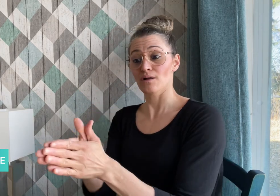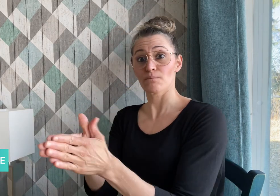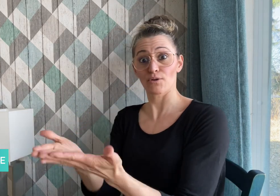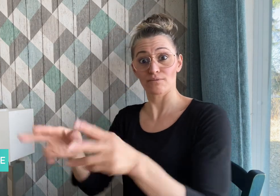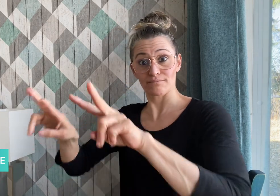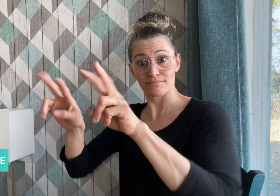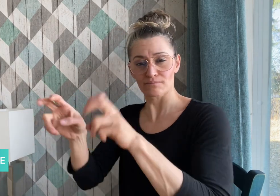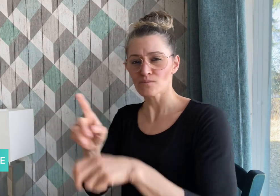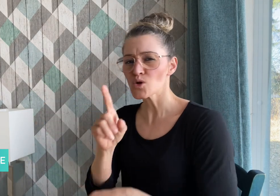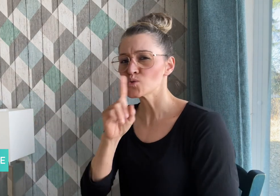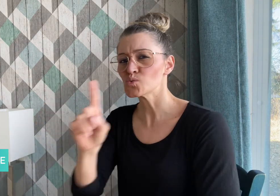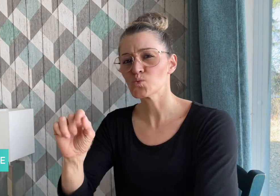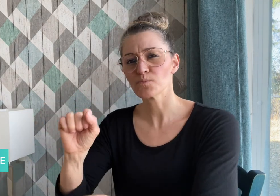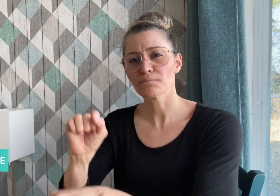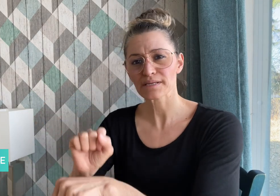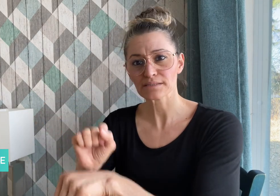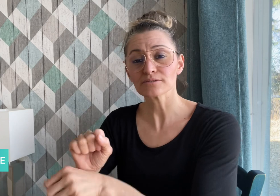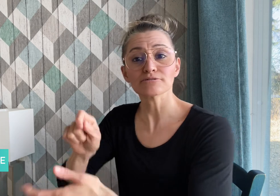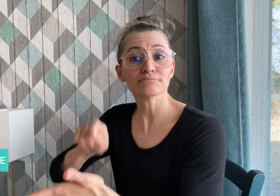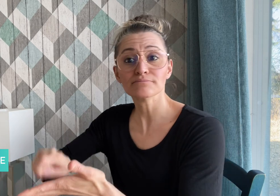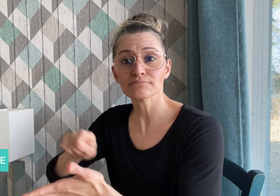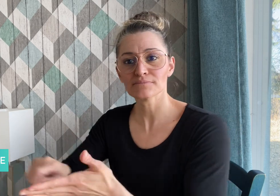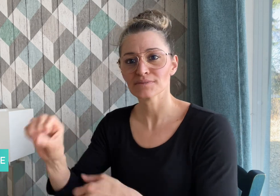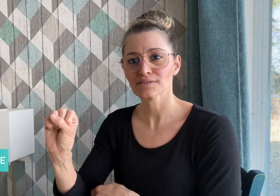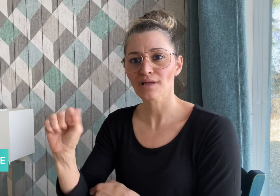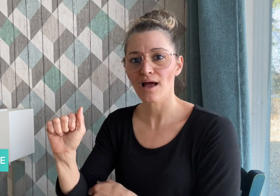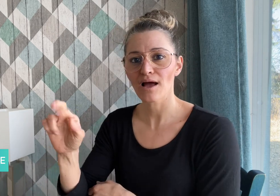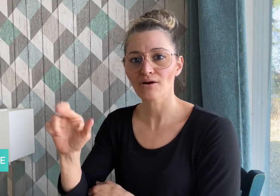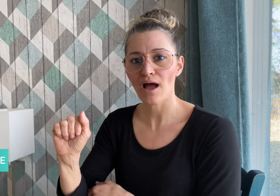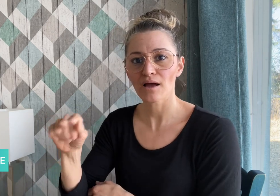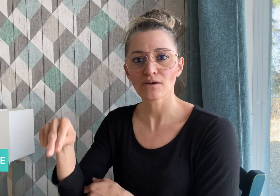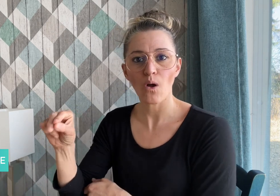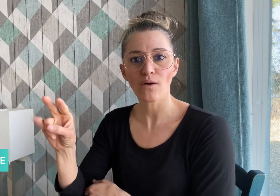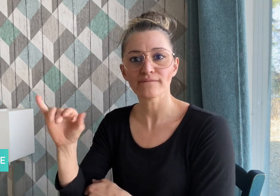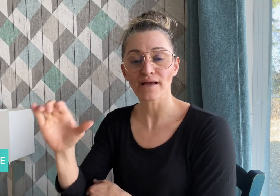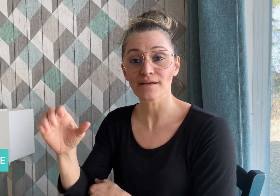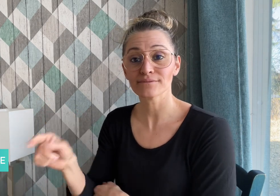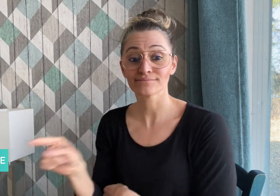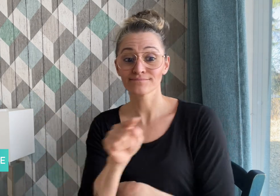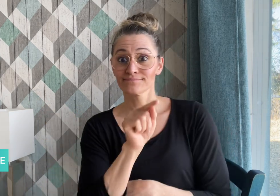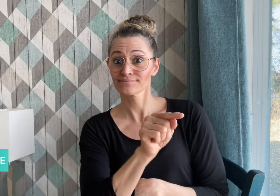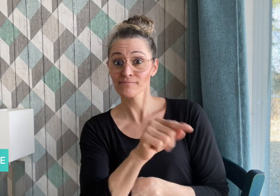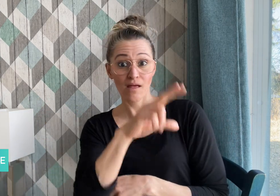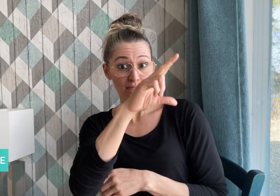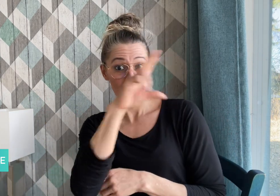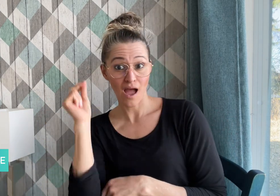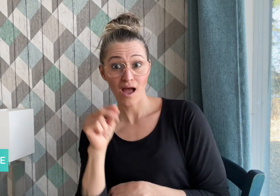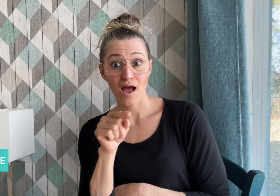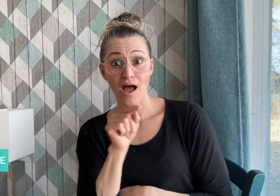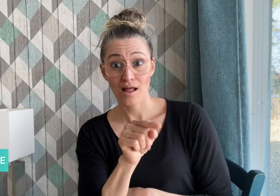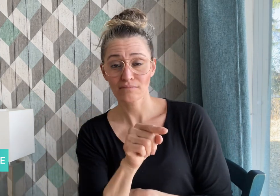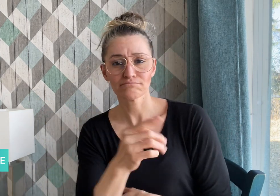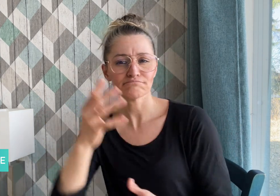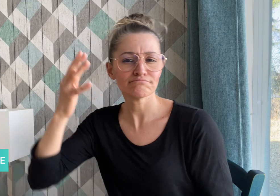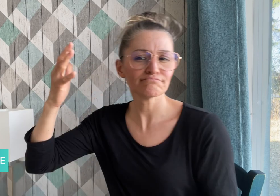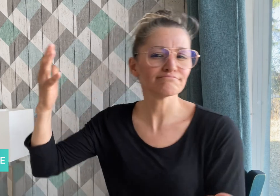As the winner of "America's Next Top Model" and